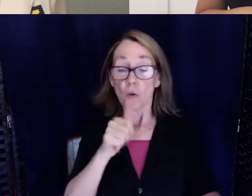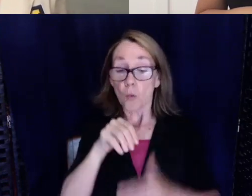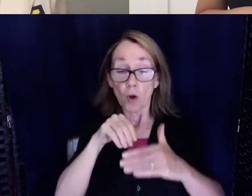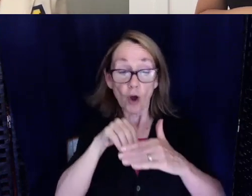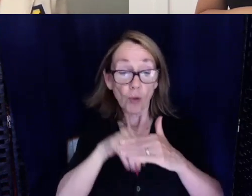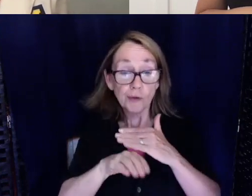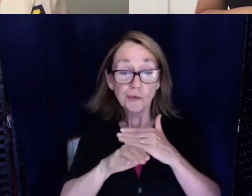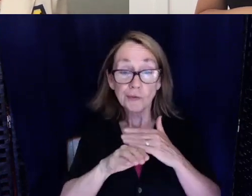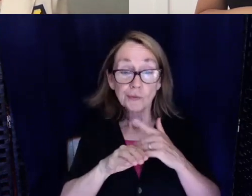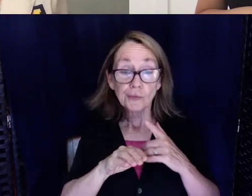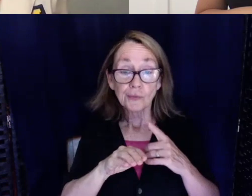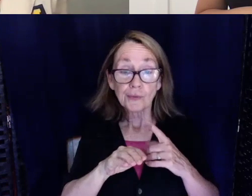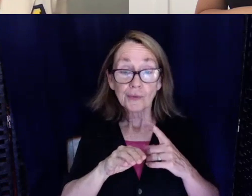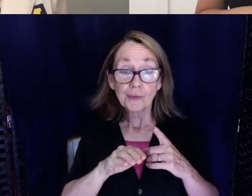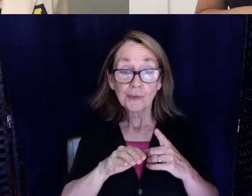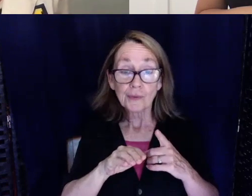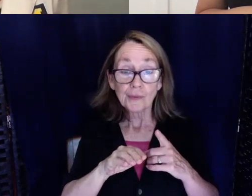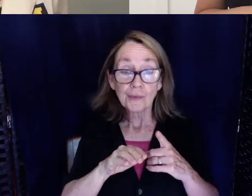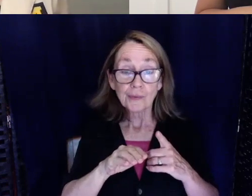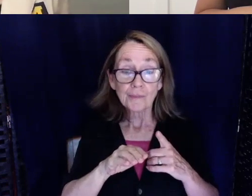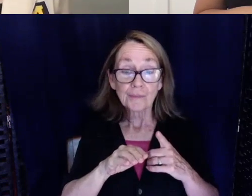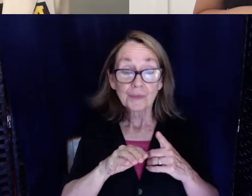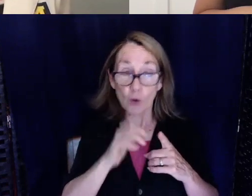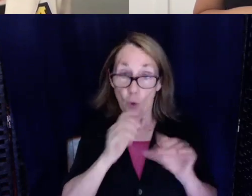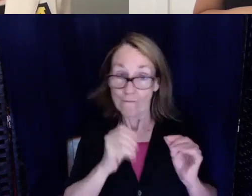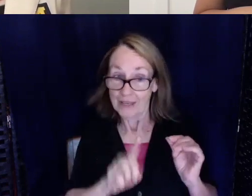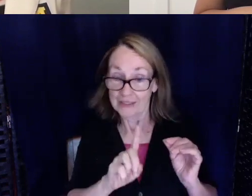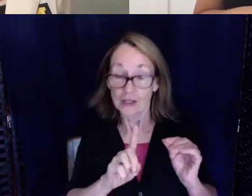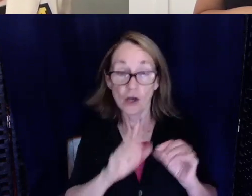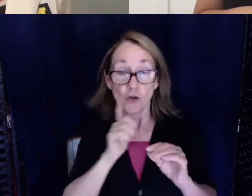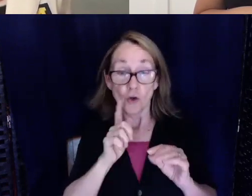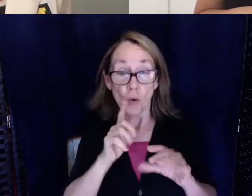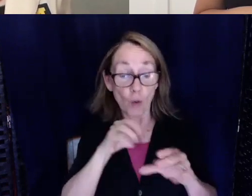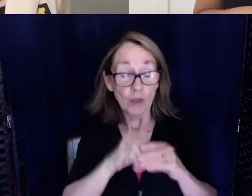no offense to dermatology, don't go into dermatology because you